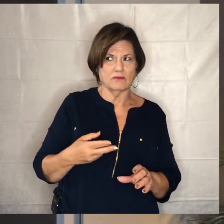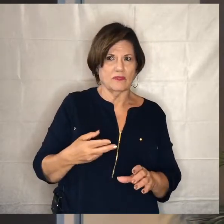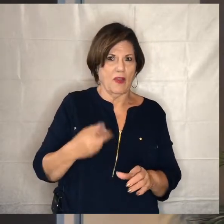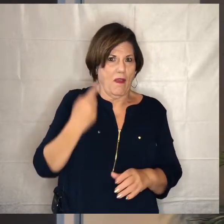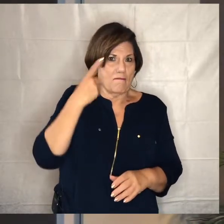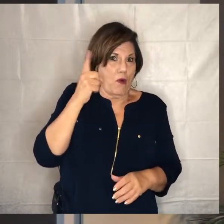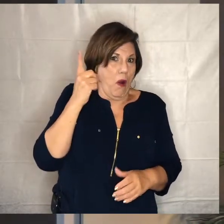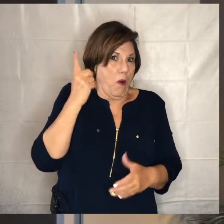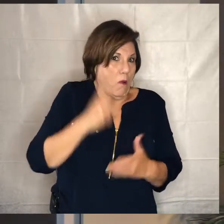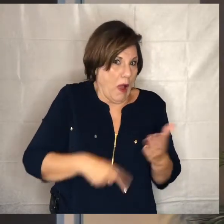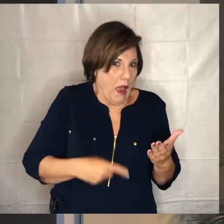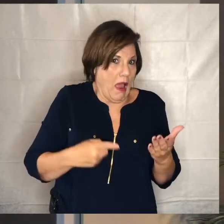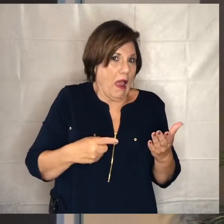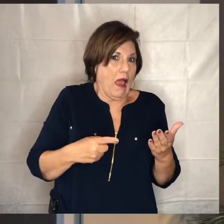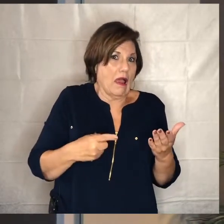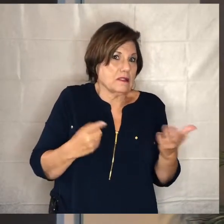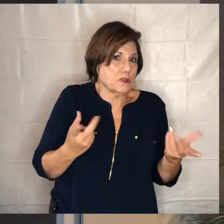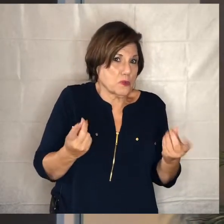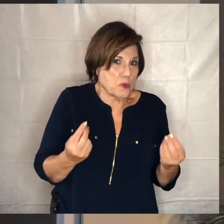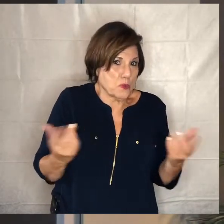in and as i prayed and tried to figure out